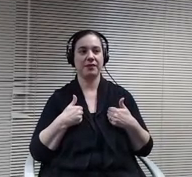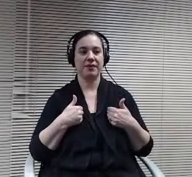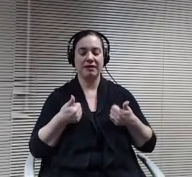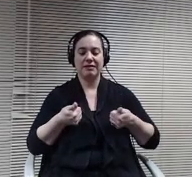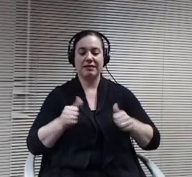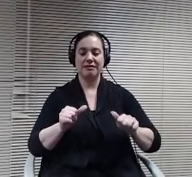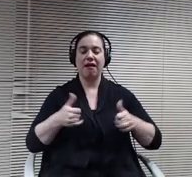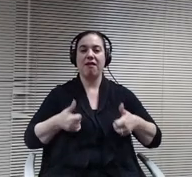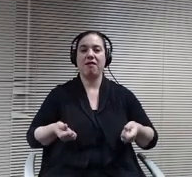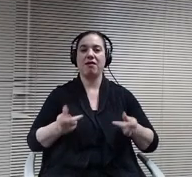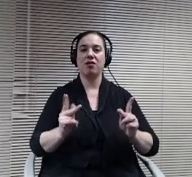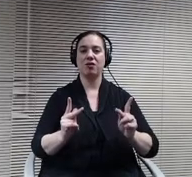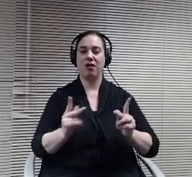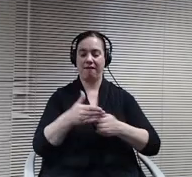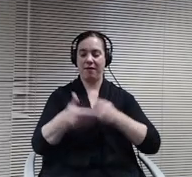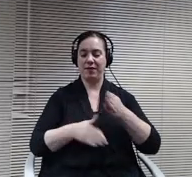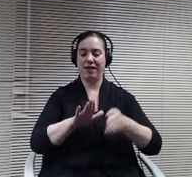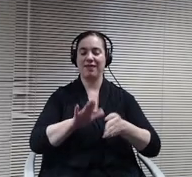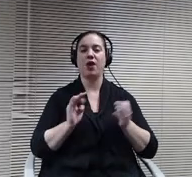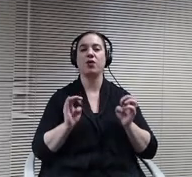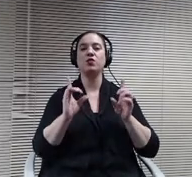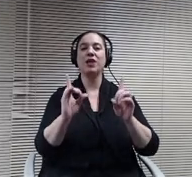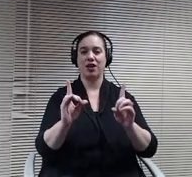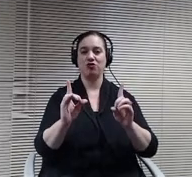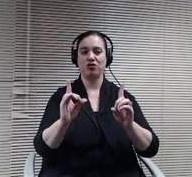education and K12 district, but they're really beyond that